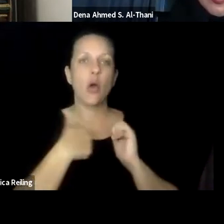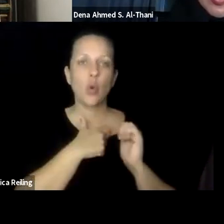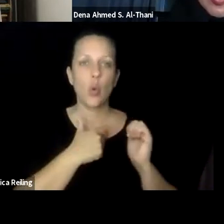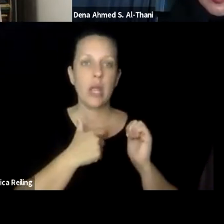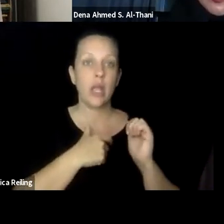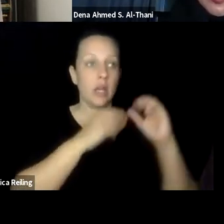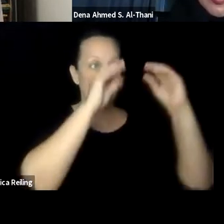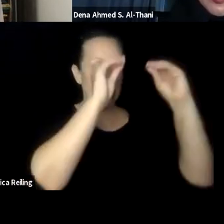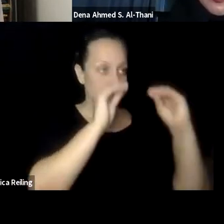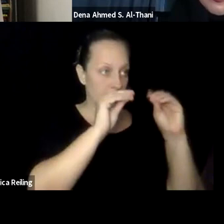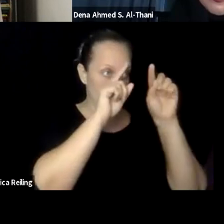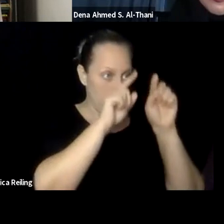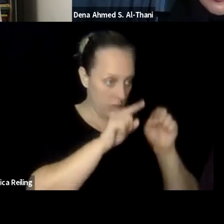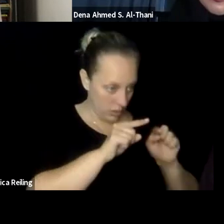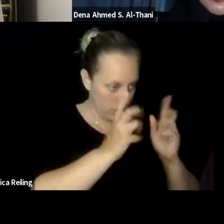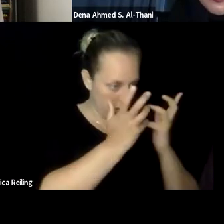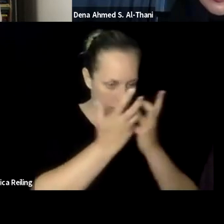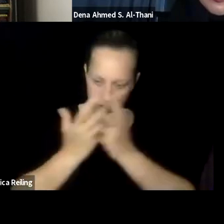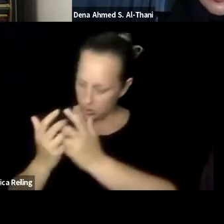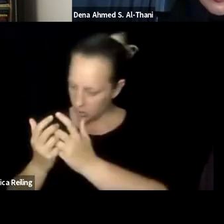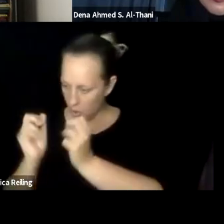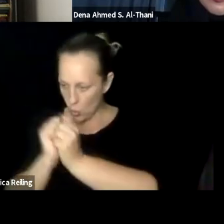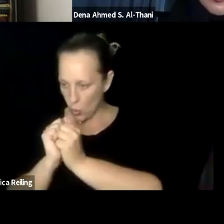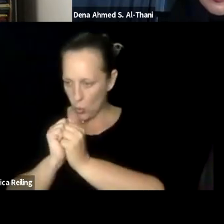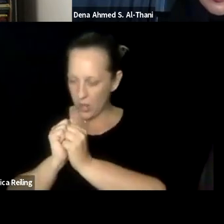the role of us like teachers, how do